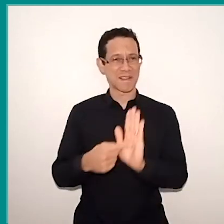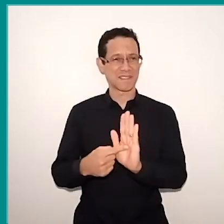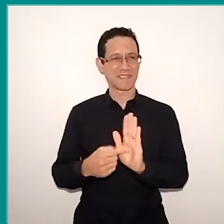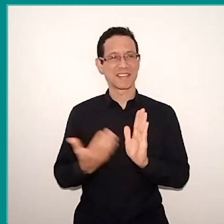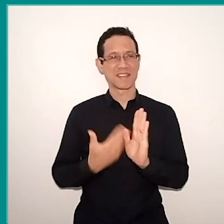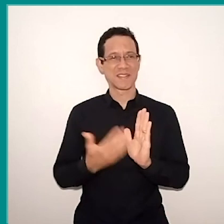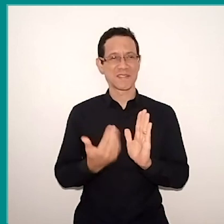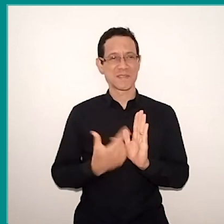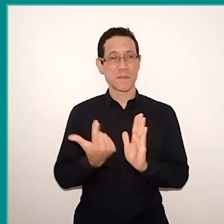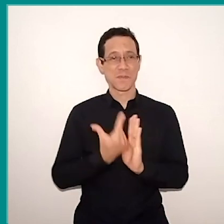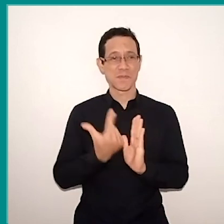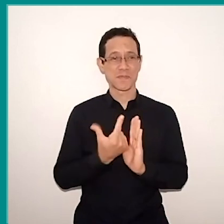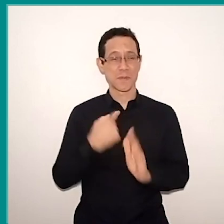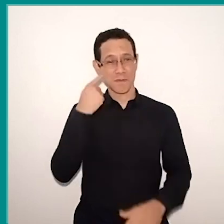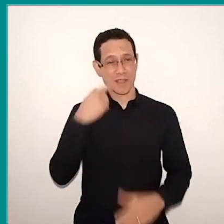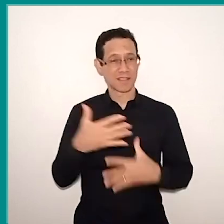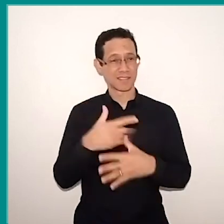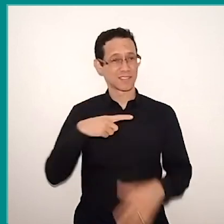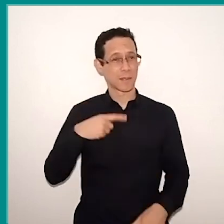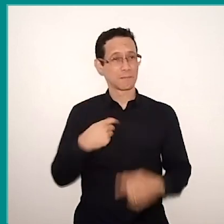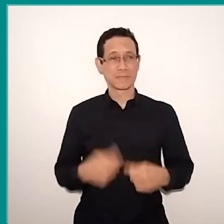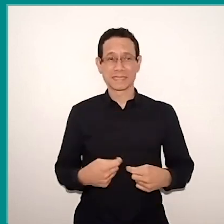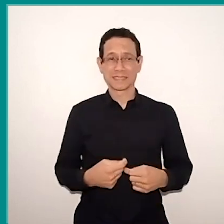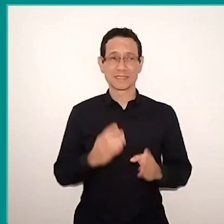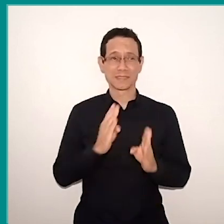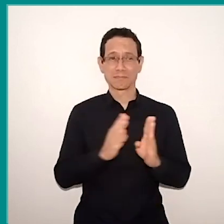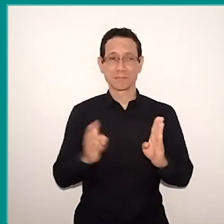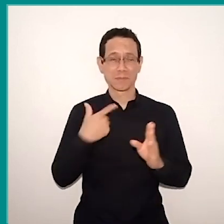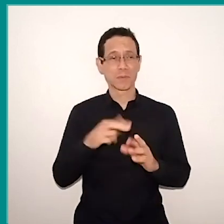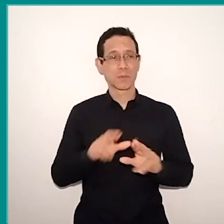that there was a demand for books, school libraries. So it's a trailer, I'm sitting in the trailer,